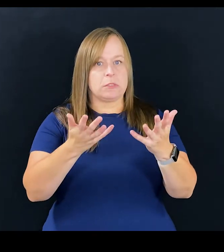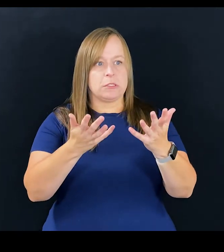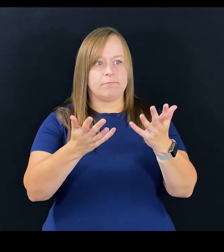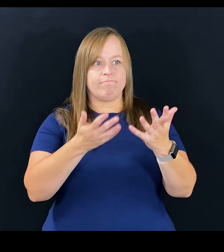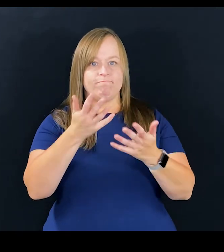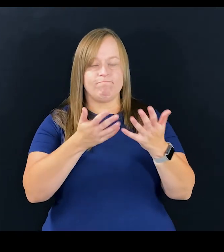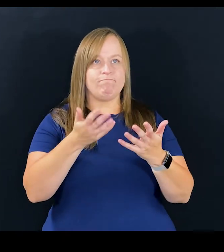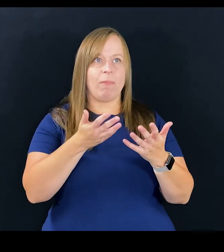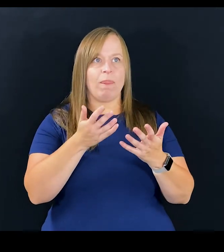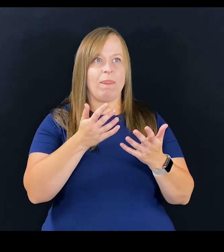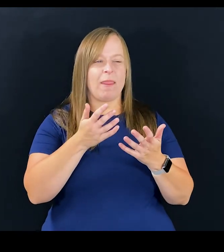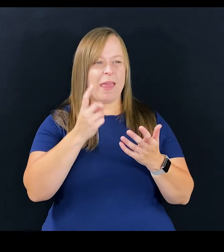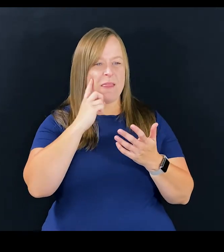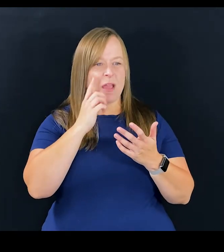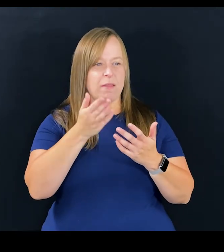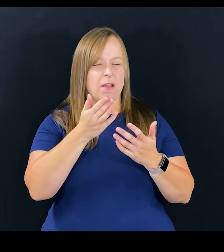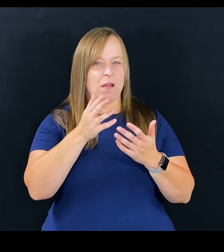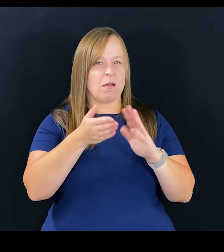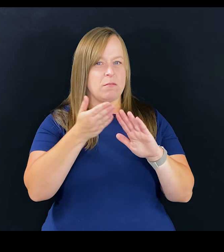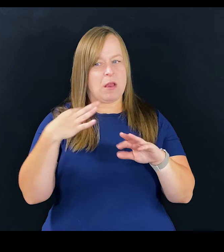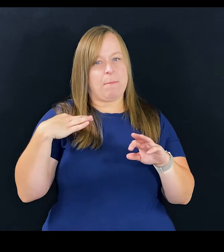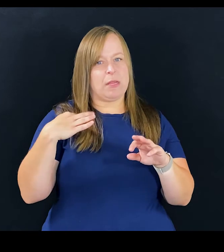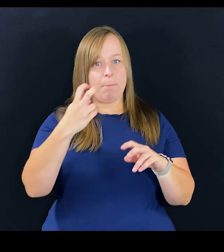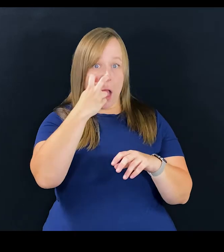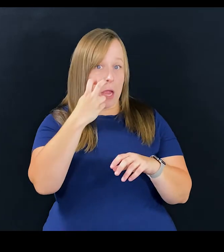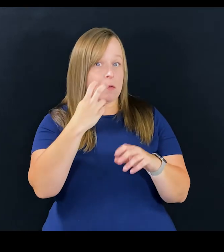I believe that there is a nominee who is blind,